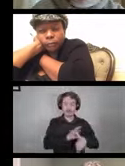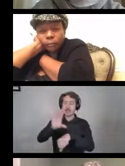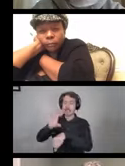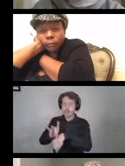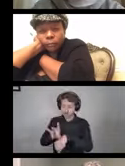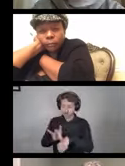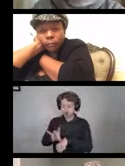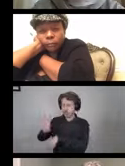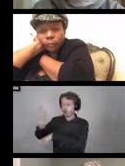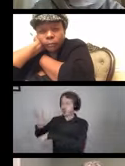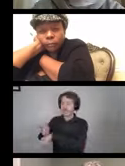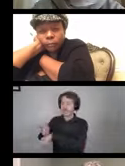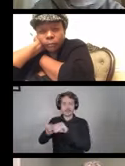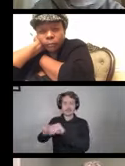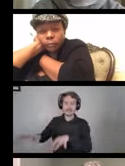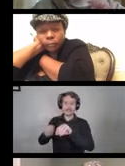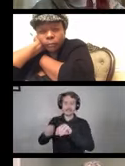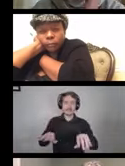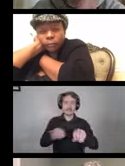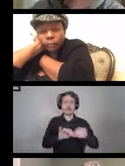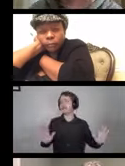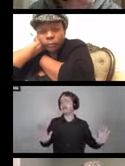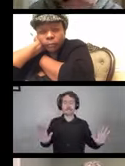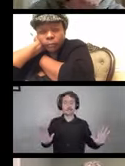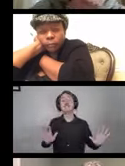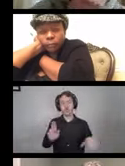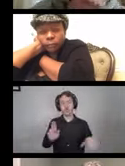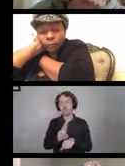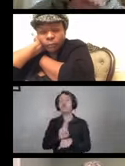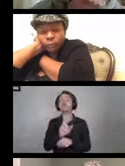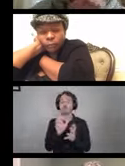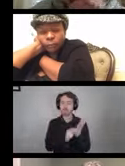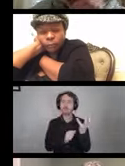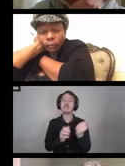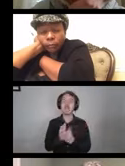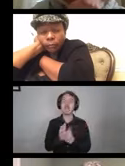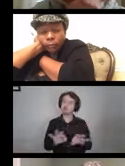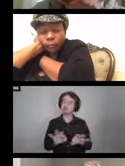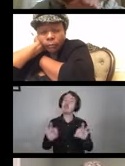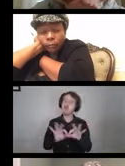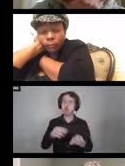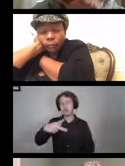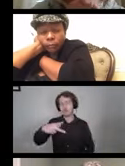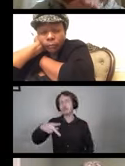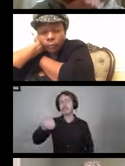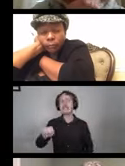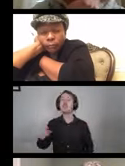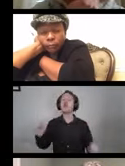So the use of PPE is very important. There's just more guidance here at the bottom of this slide